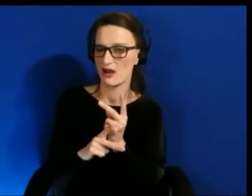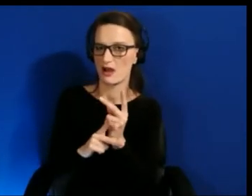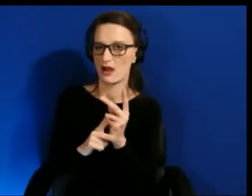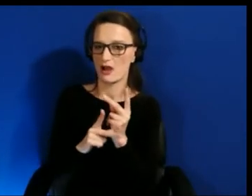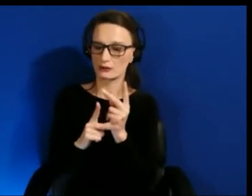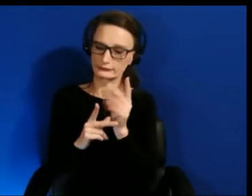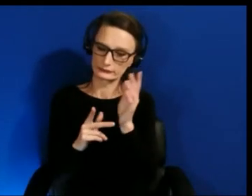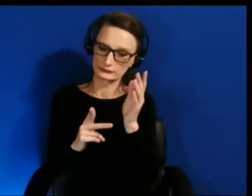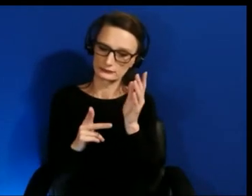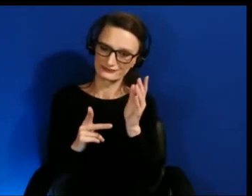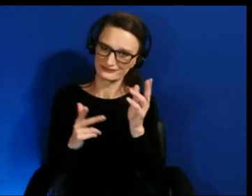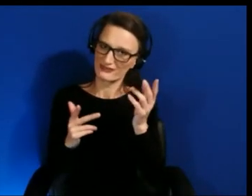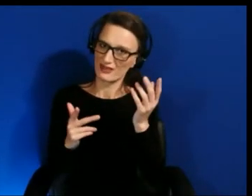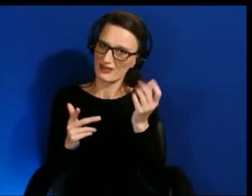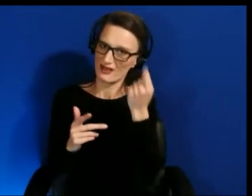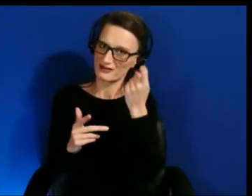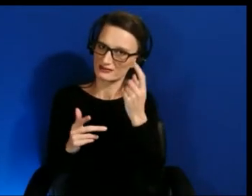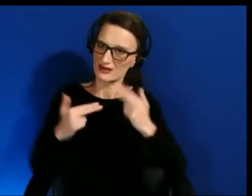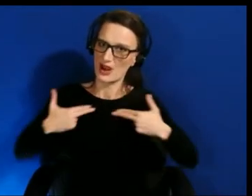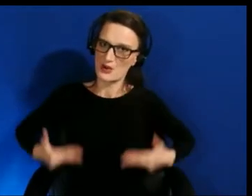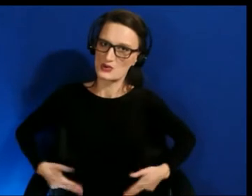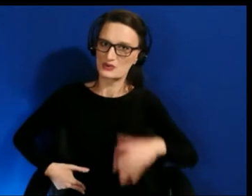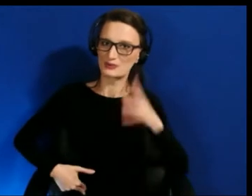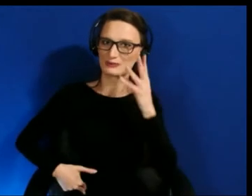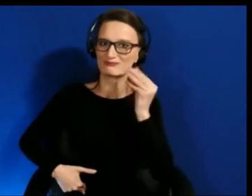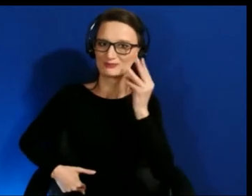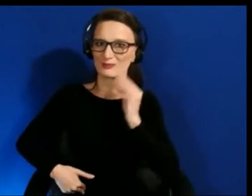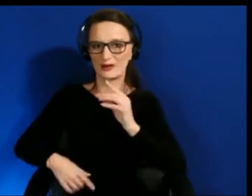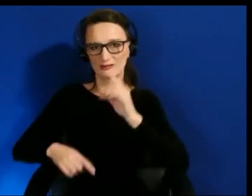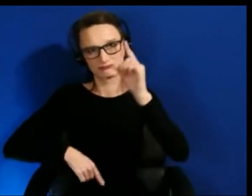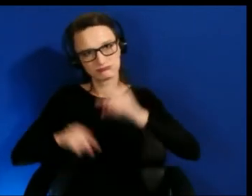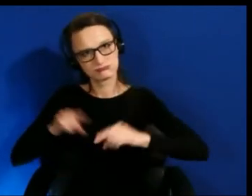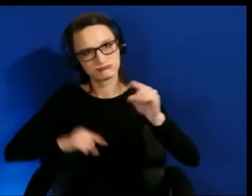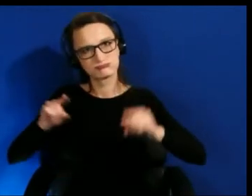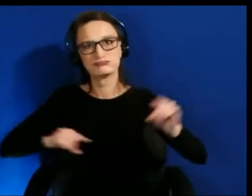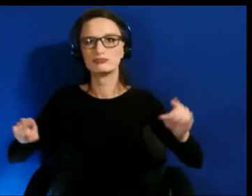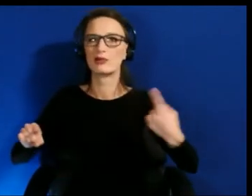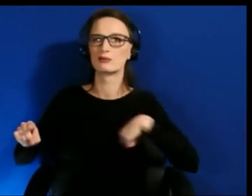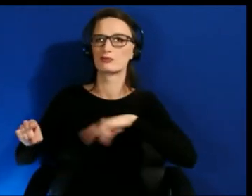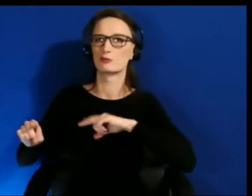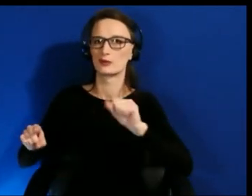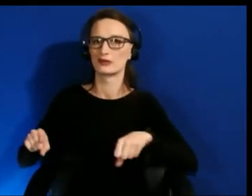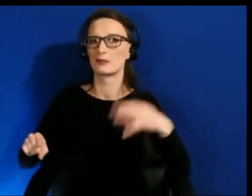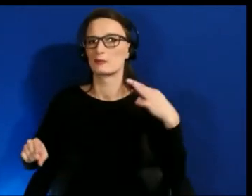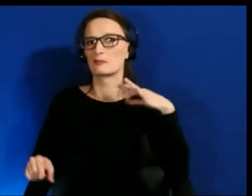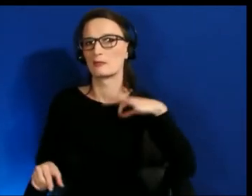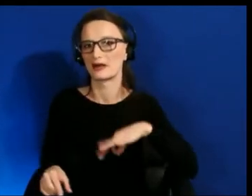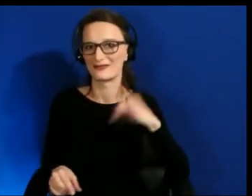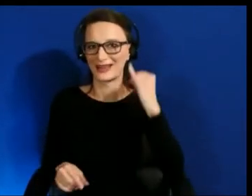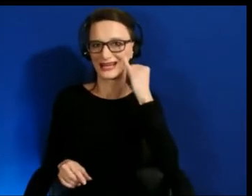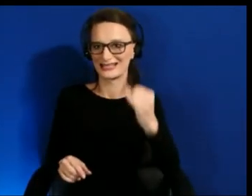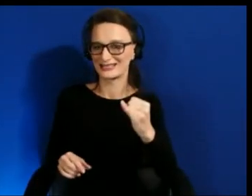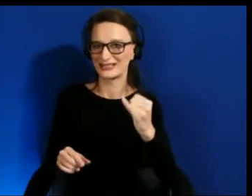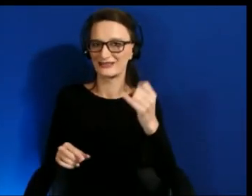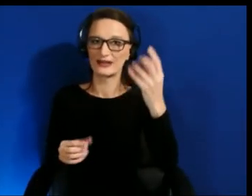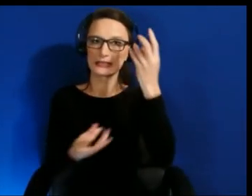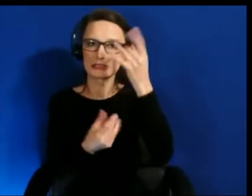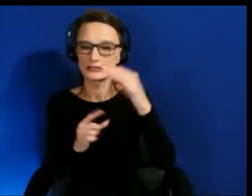I think it's -- there's so much gain that we can think of when we look at environments, culture,